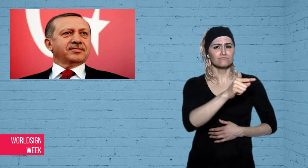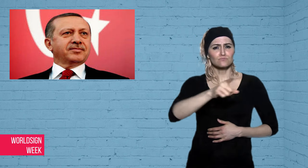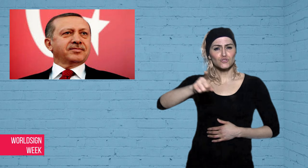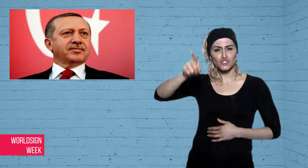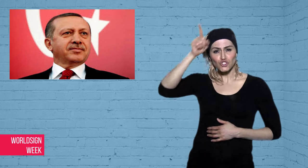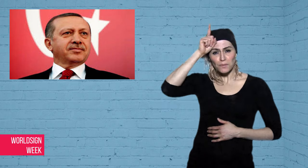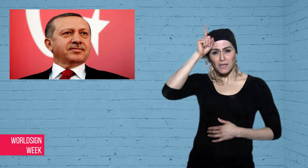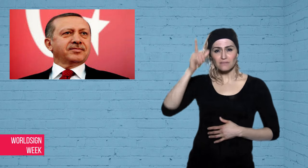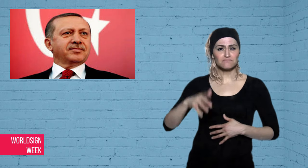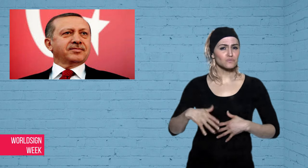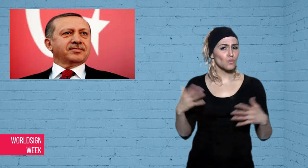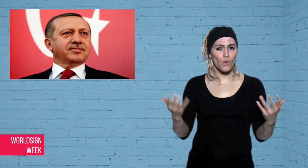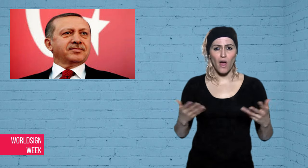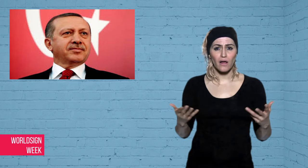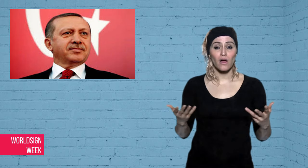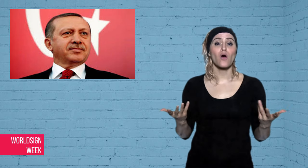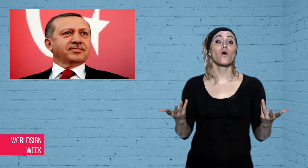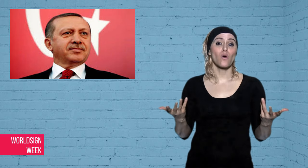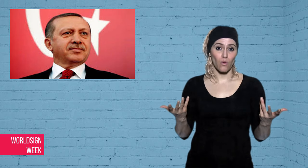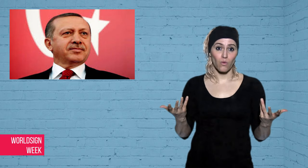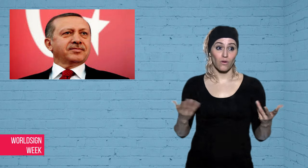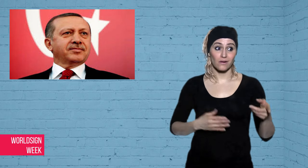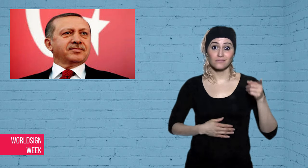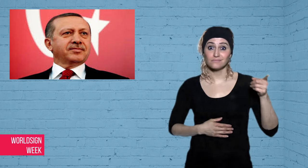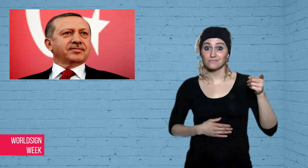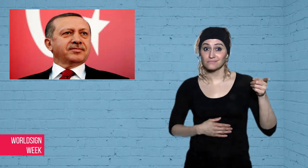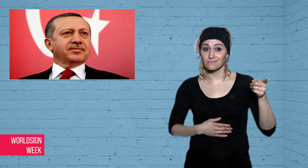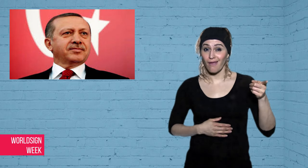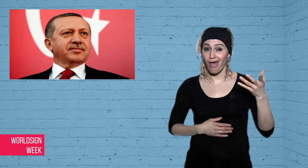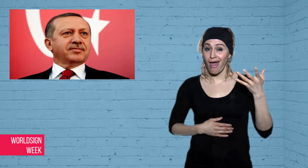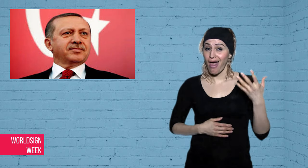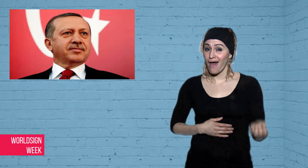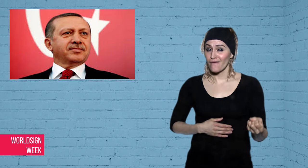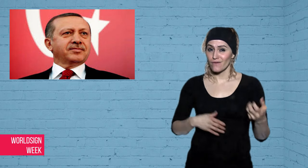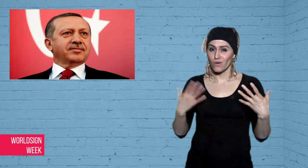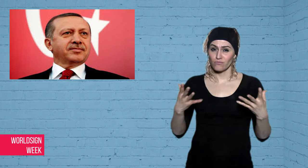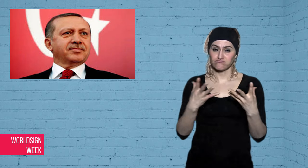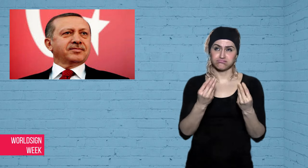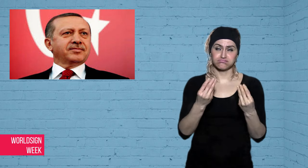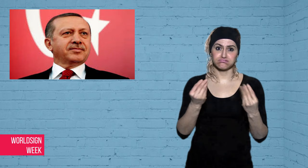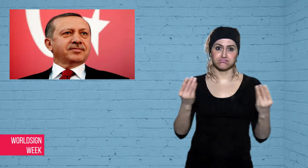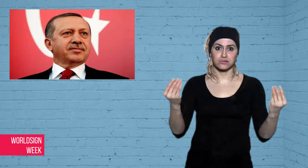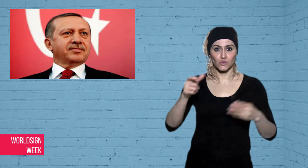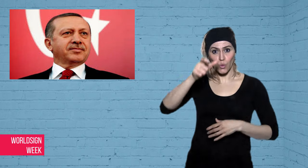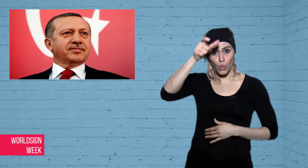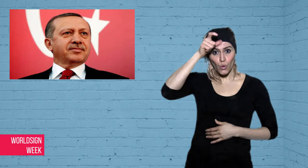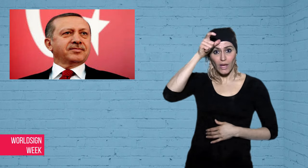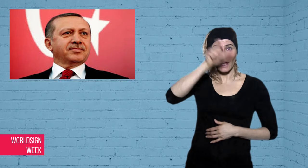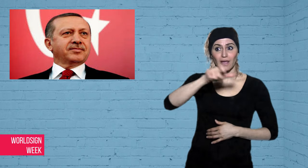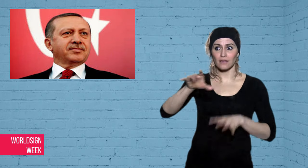Germany? Because around 1.4 million